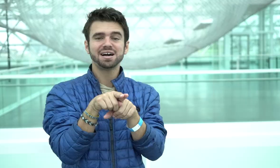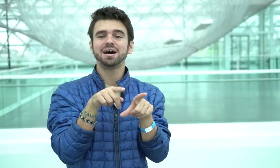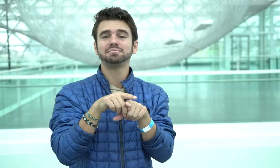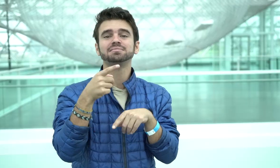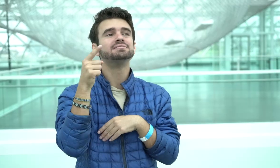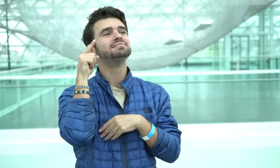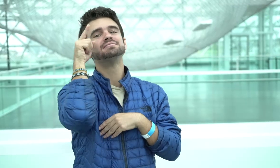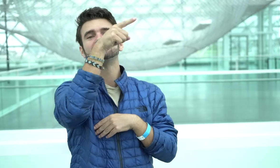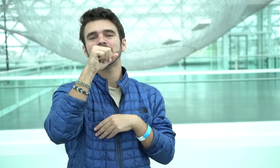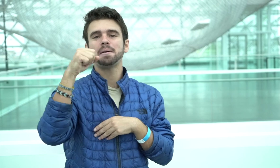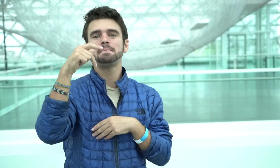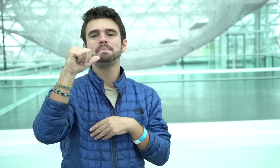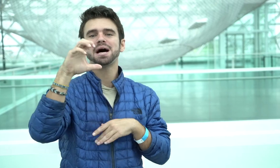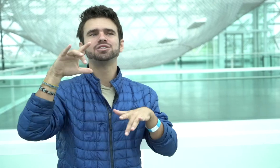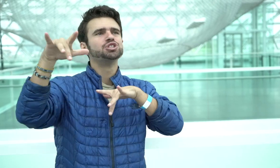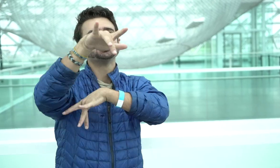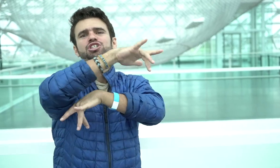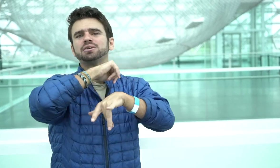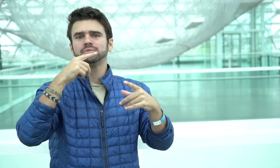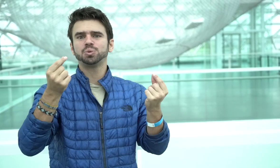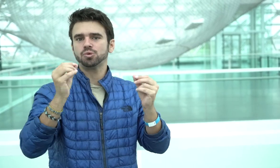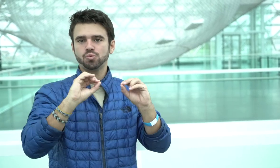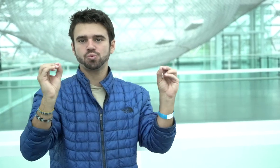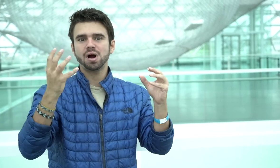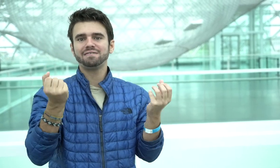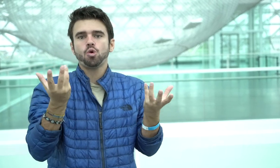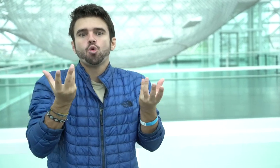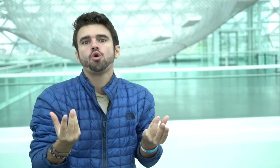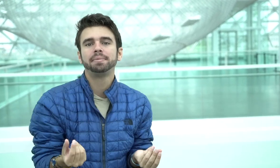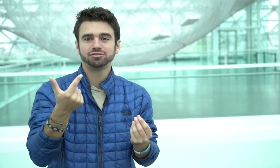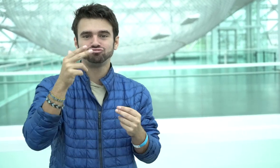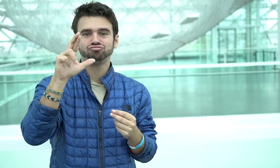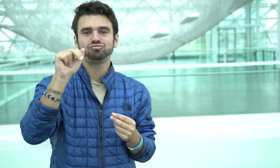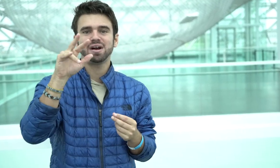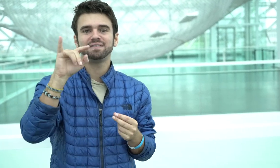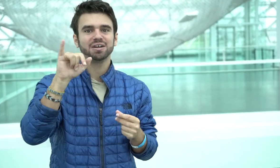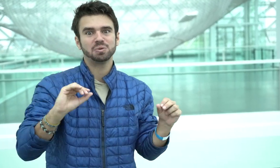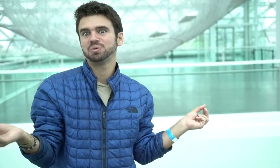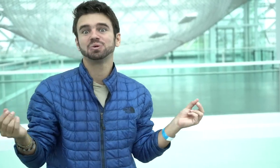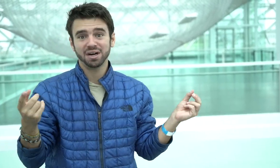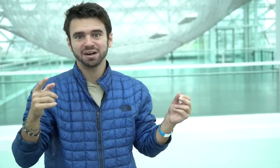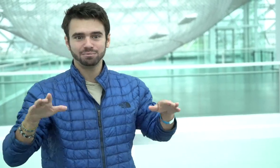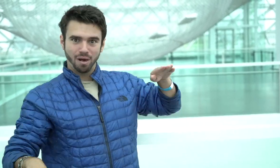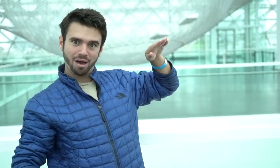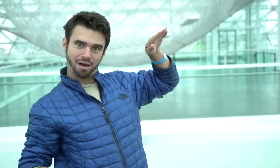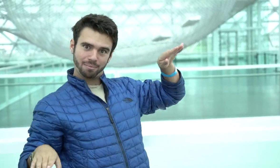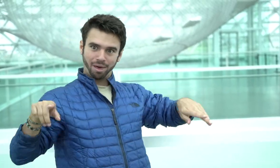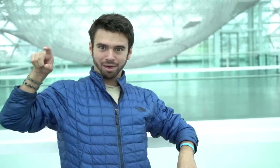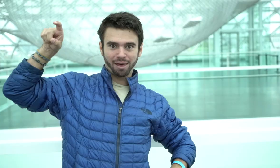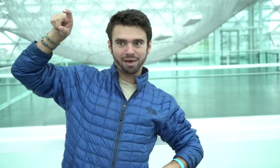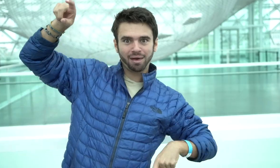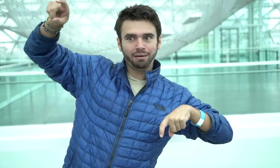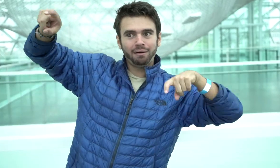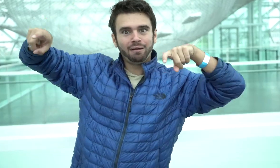It reminds me of walking on the moon in space. Due to zero gravity, so it's difficult to walk.